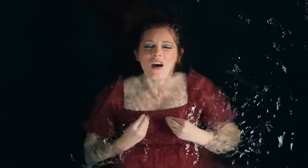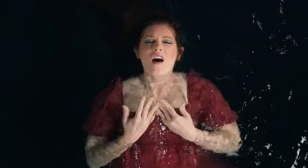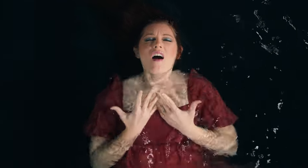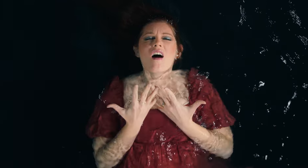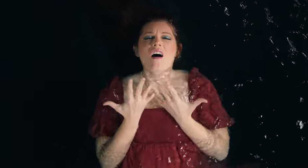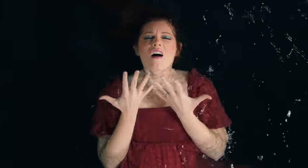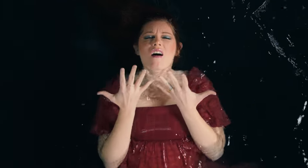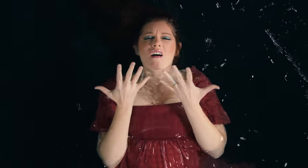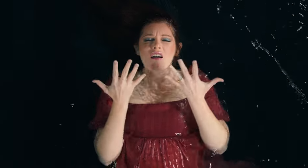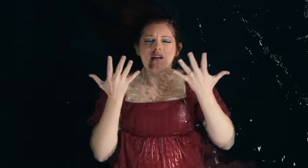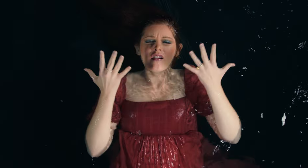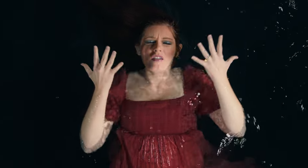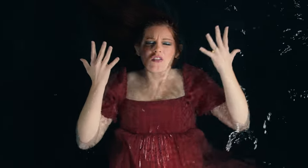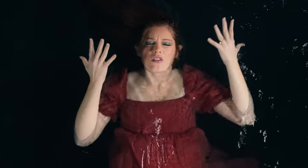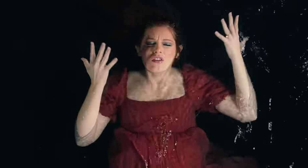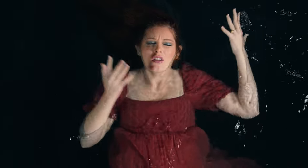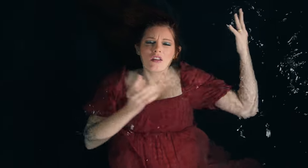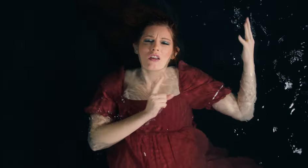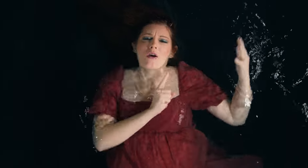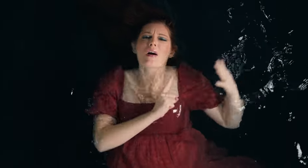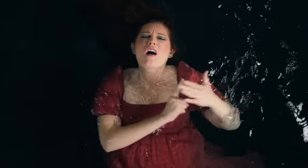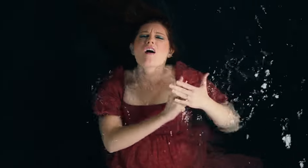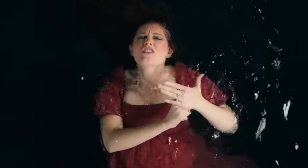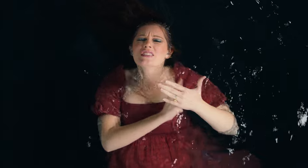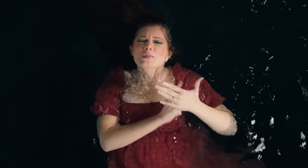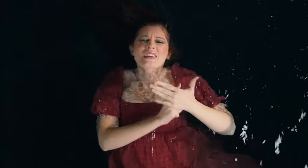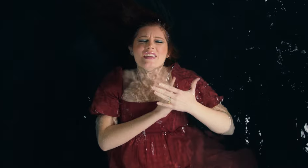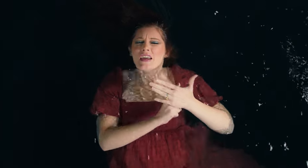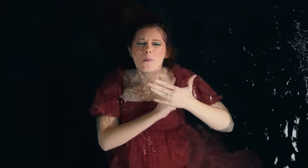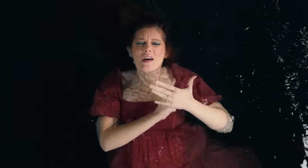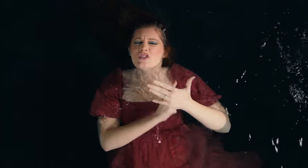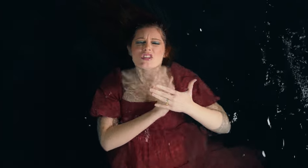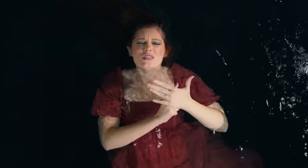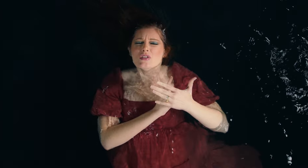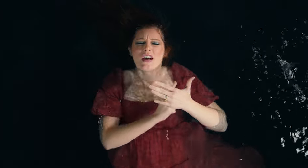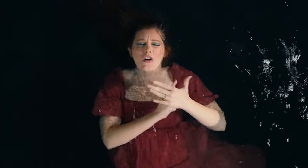Ohh My heart is beating on my chest so loud